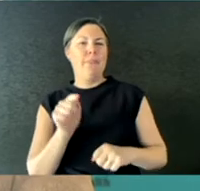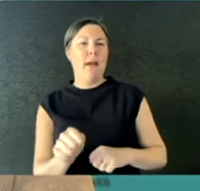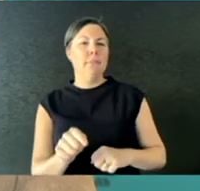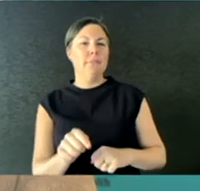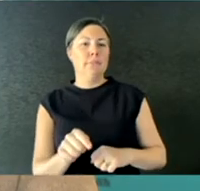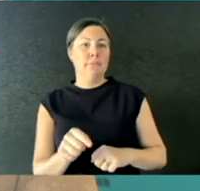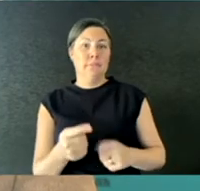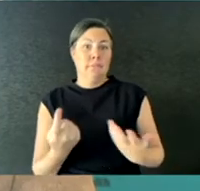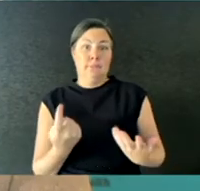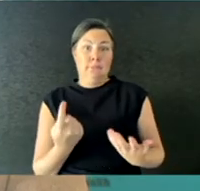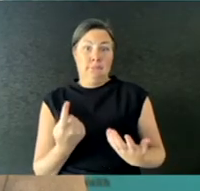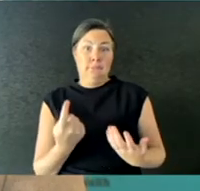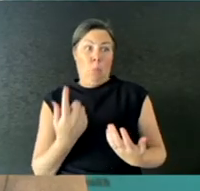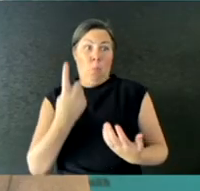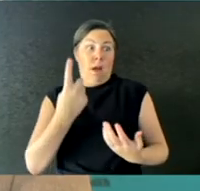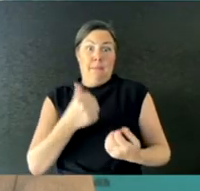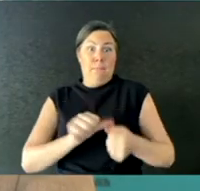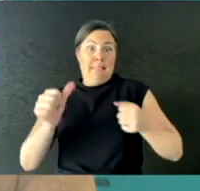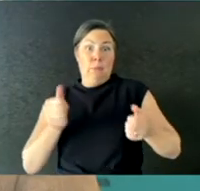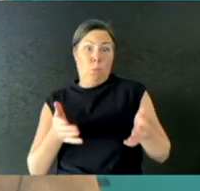is the key way that COVID-19 spreads around.